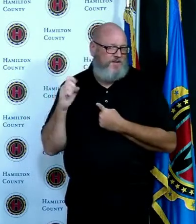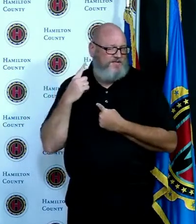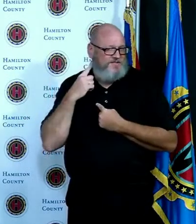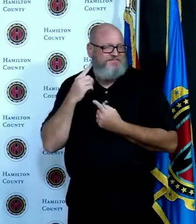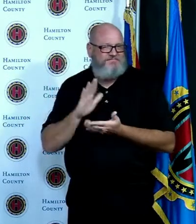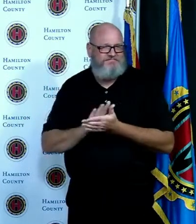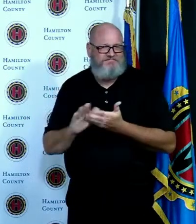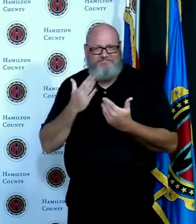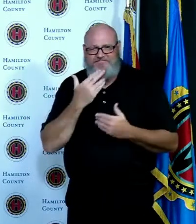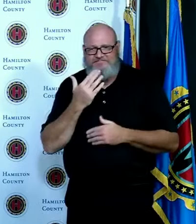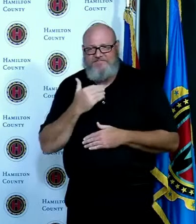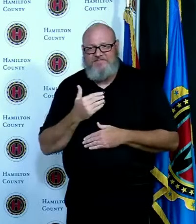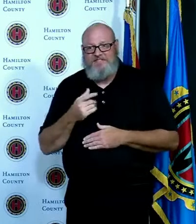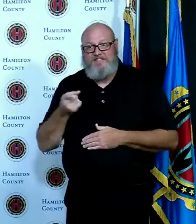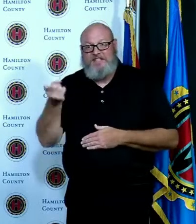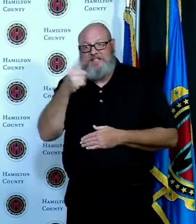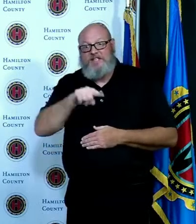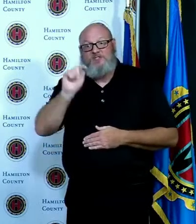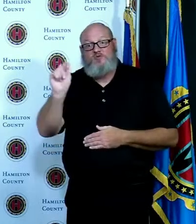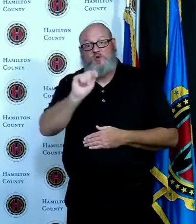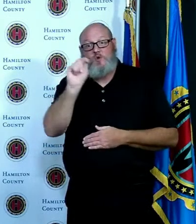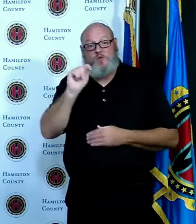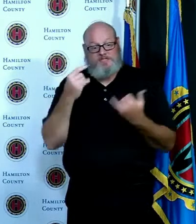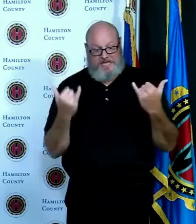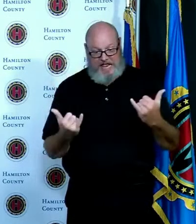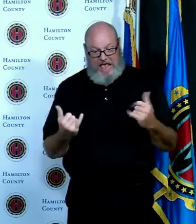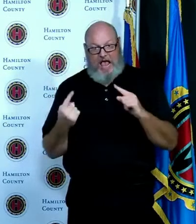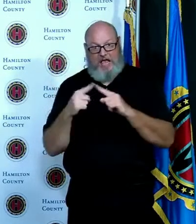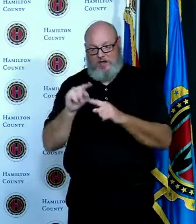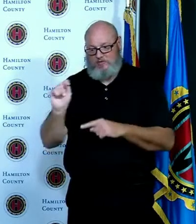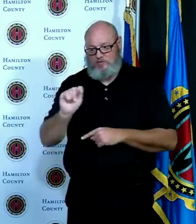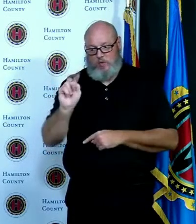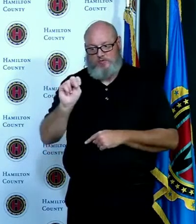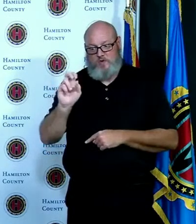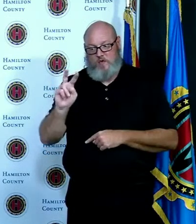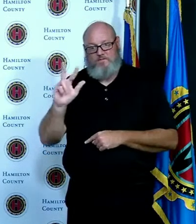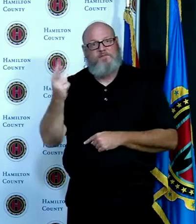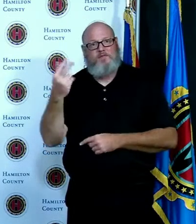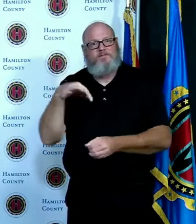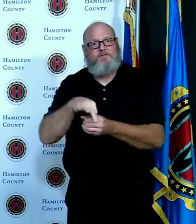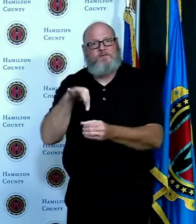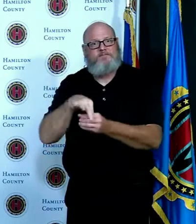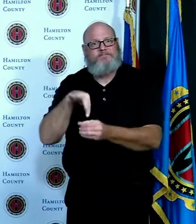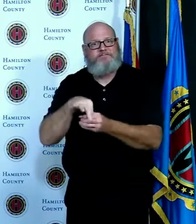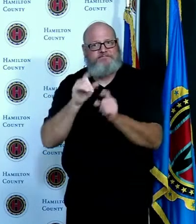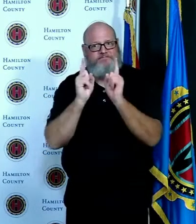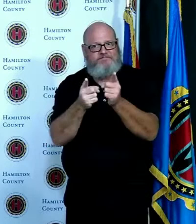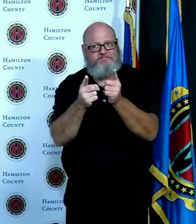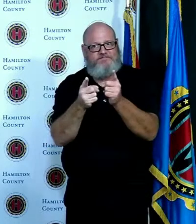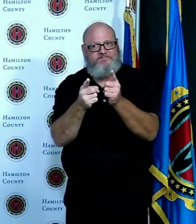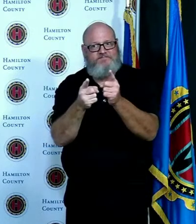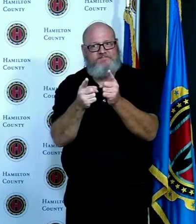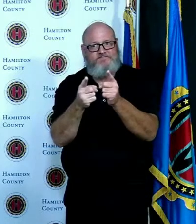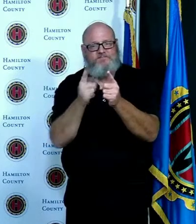really any day including next Tuesday please go vote it's so important and we we will be back